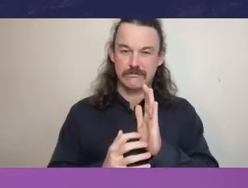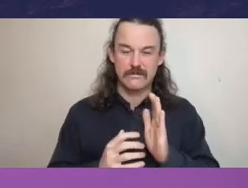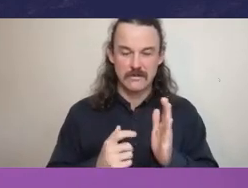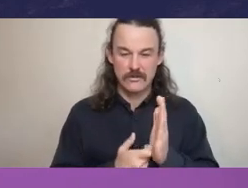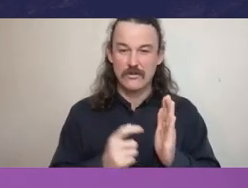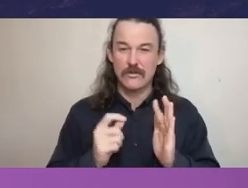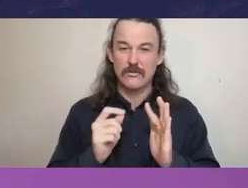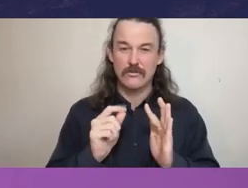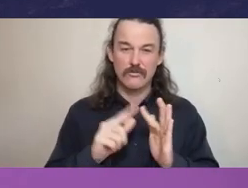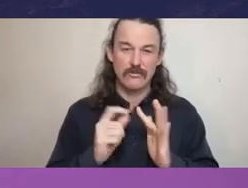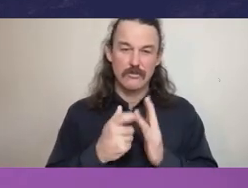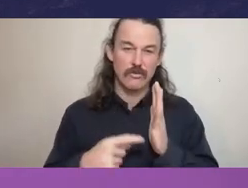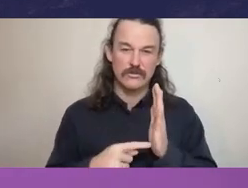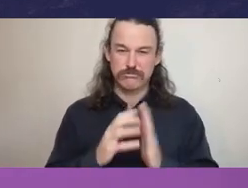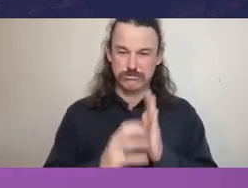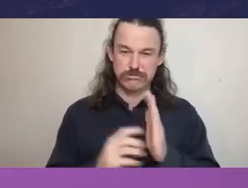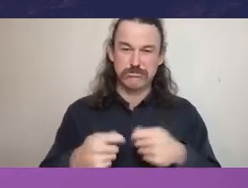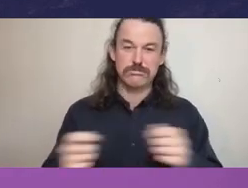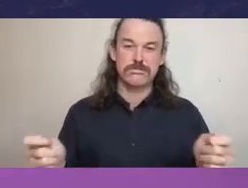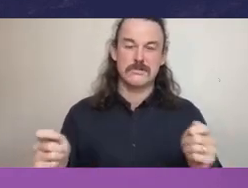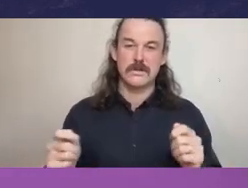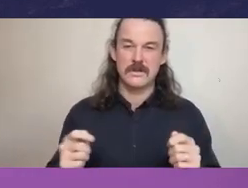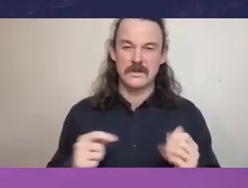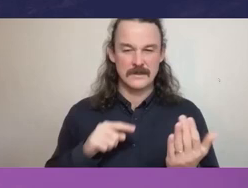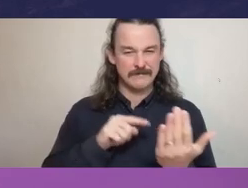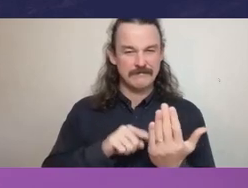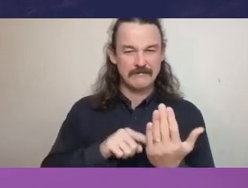particular disclosures about one of the the Alpine ski resorts.